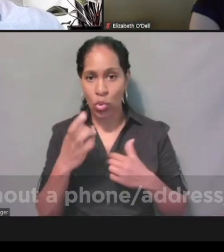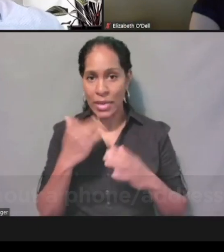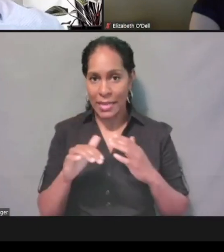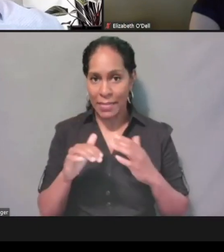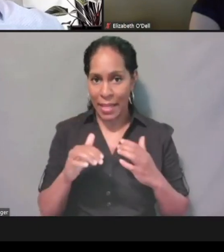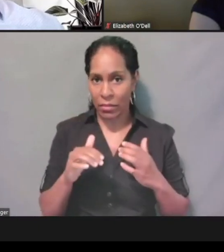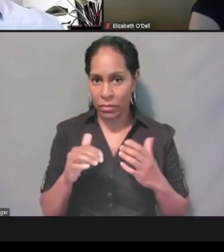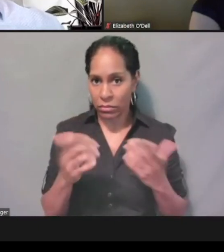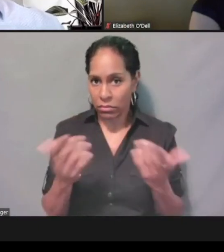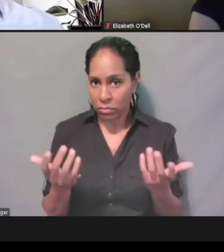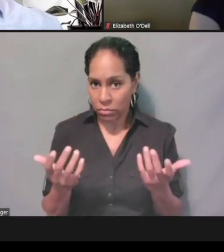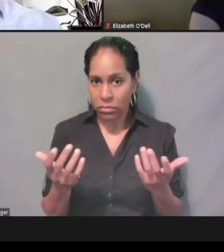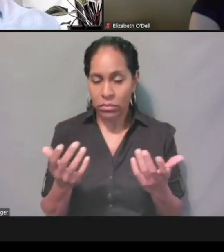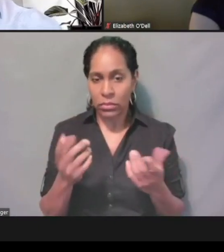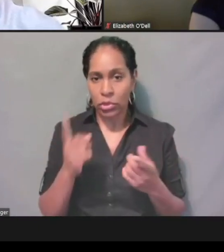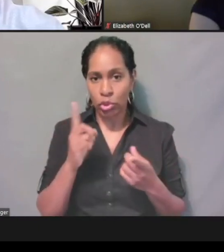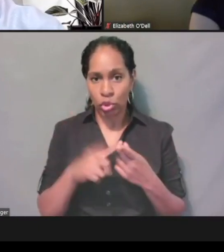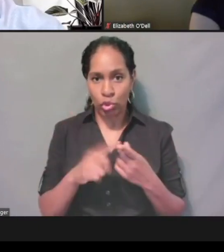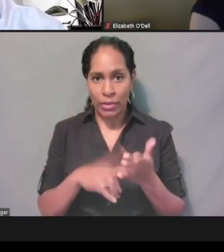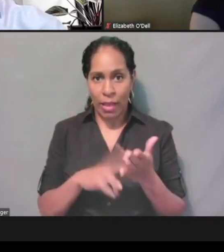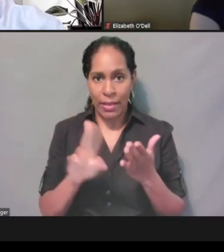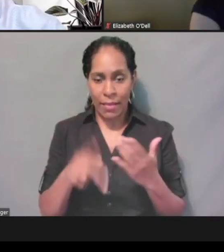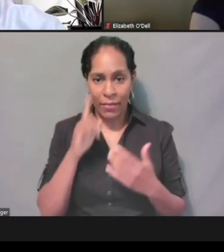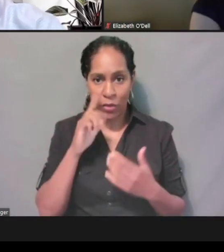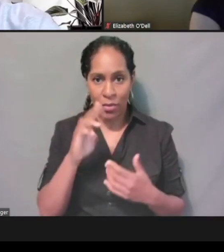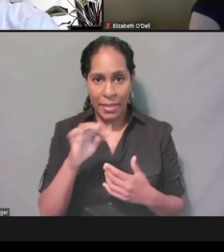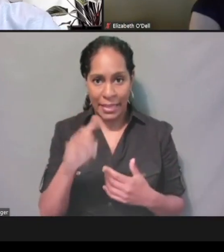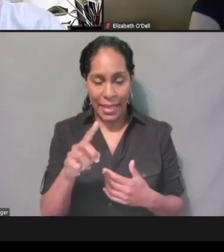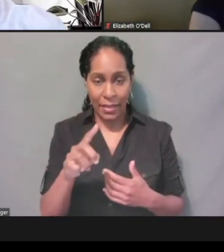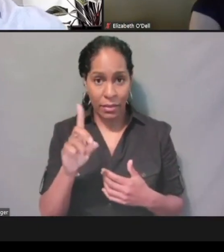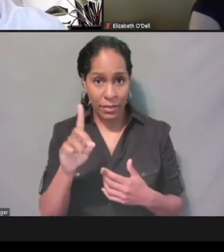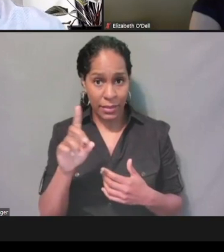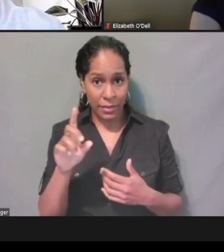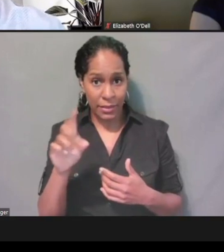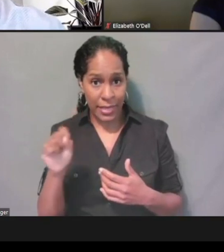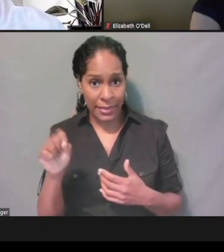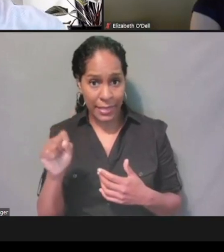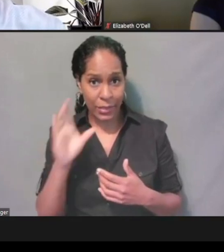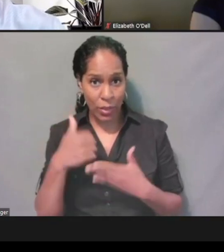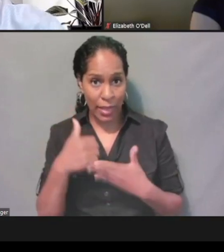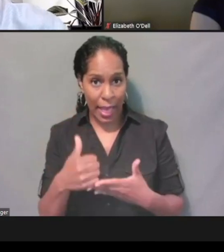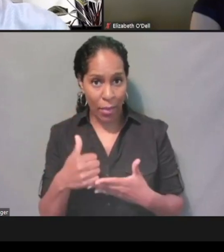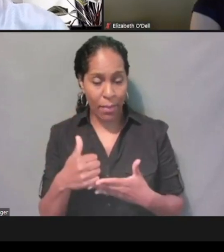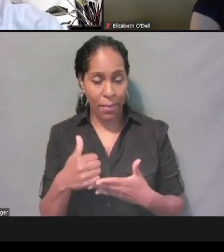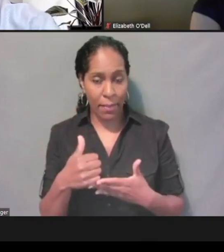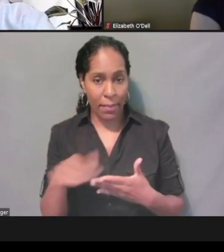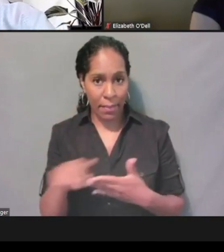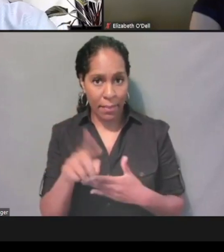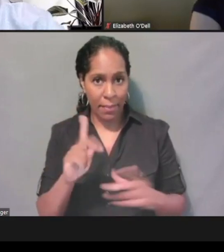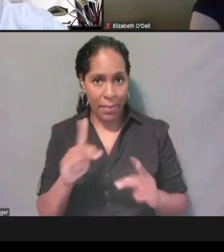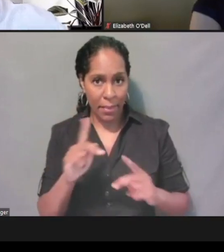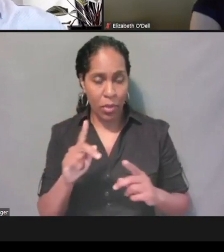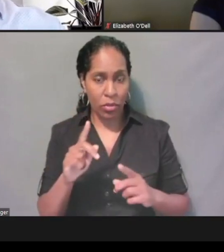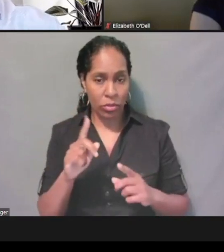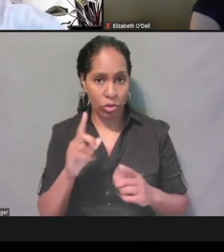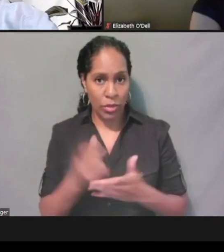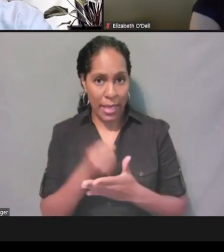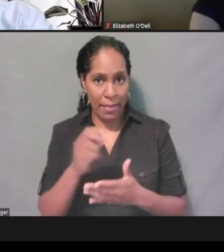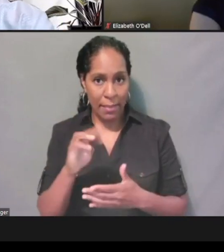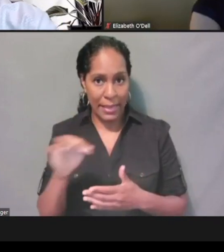Will DSS assist consumers in getting these items to erase the barrier from obtaining Medicaid? And we did have some other questions